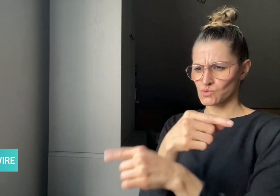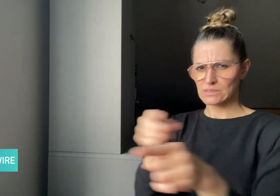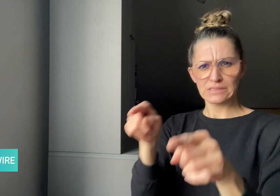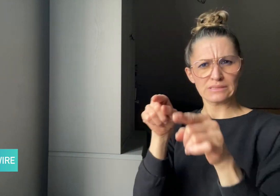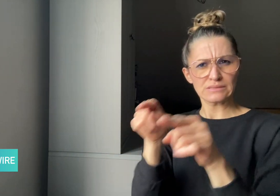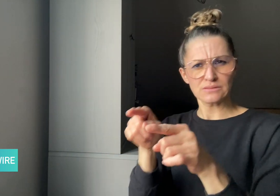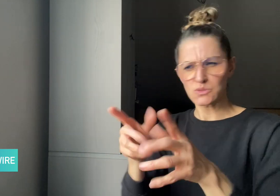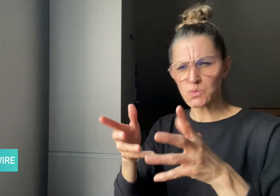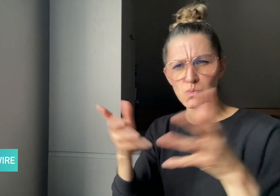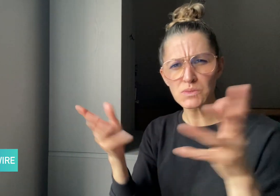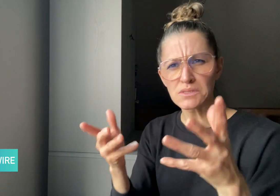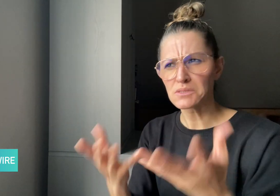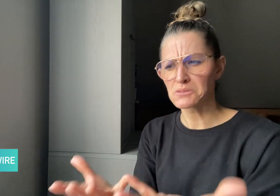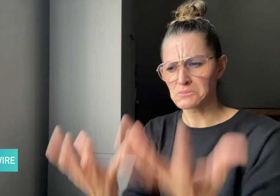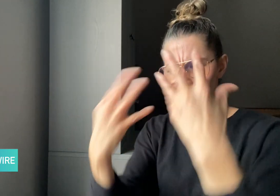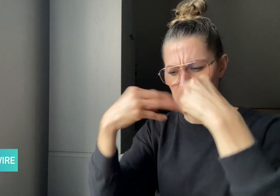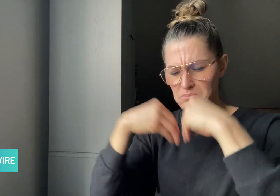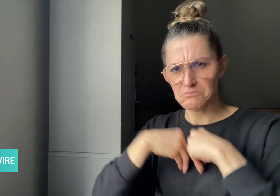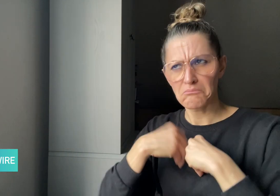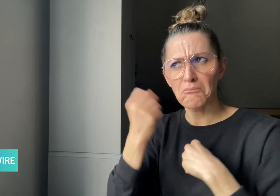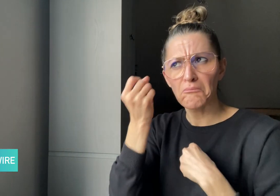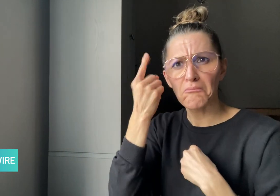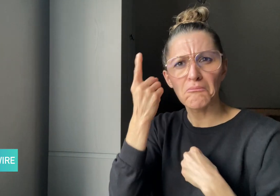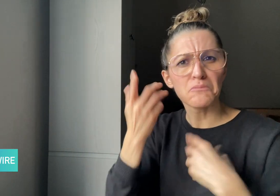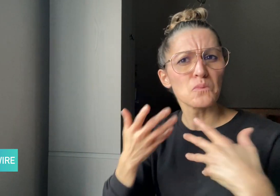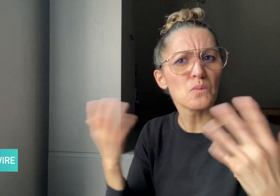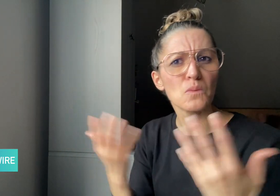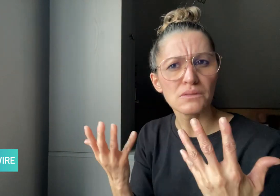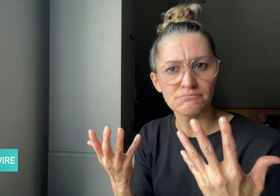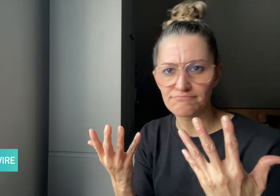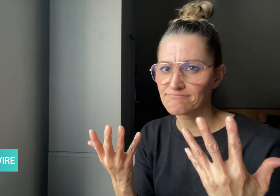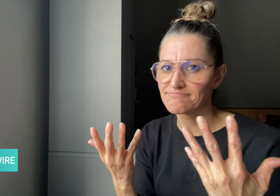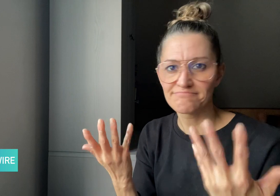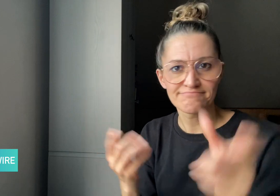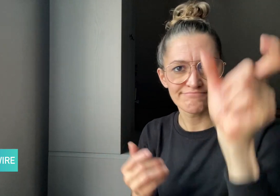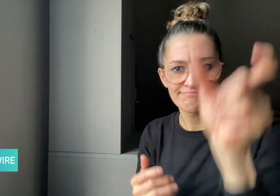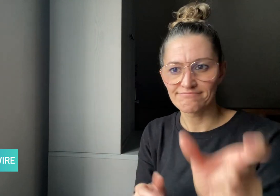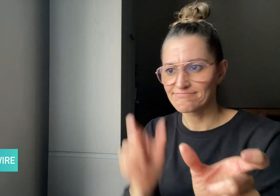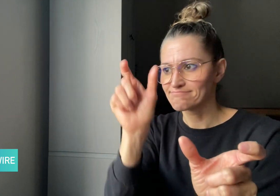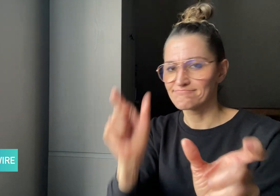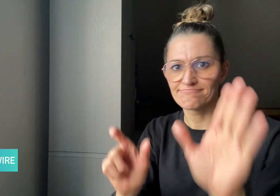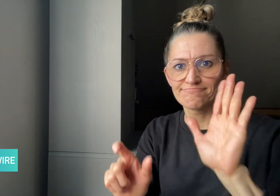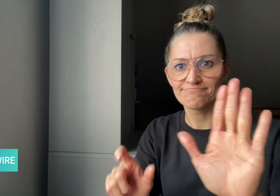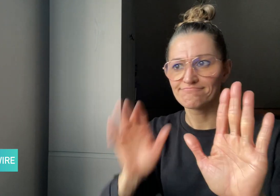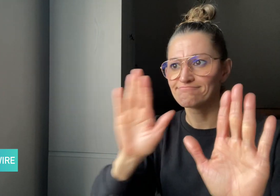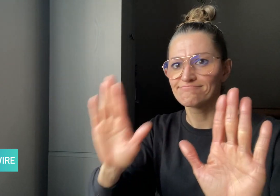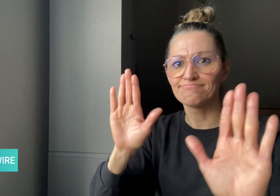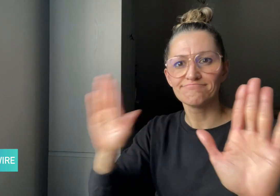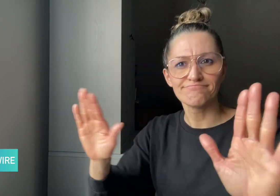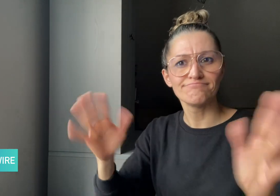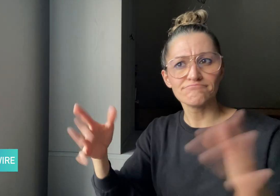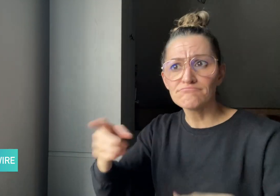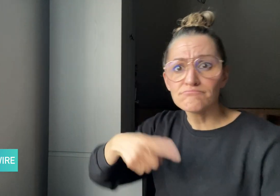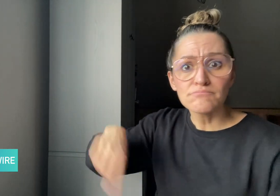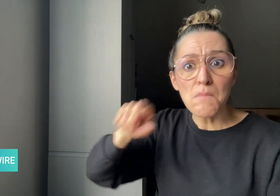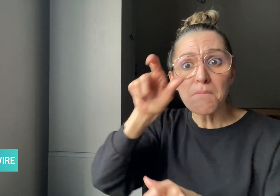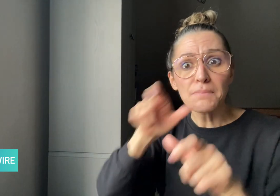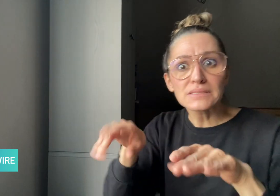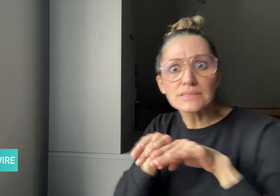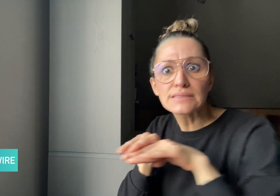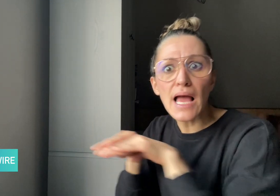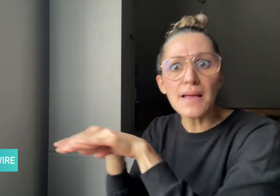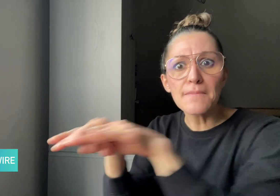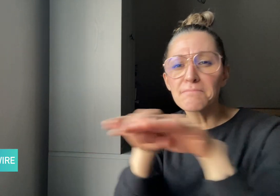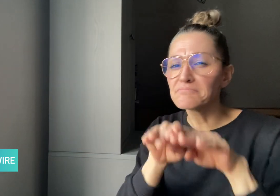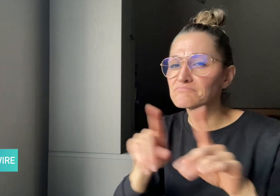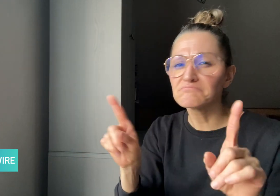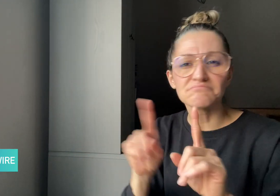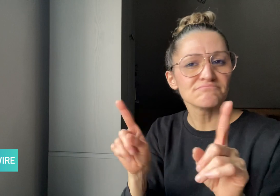of music is an individual preference and varies person to person,